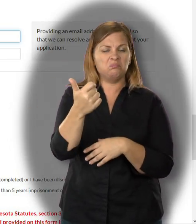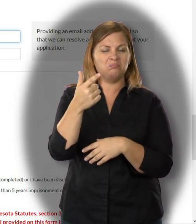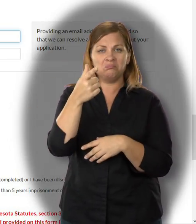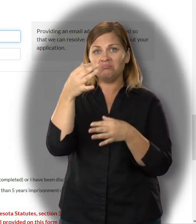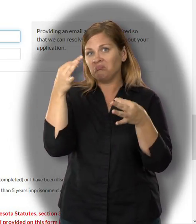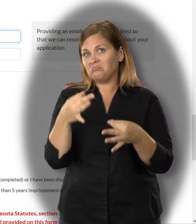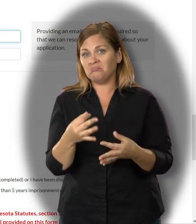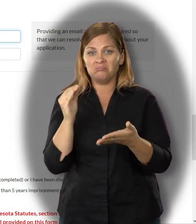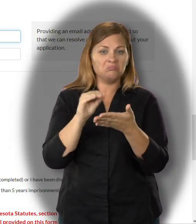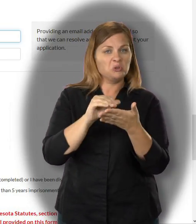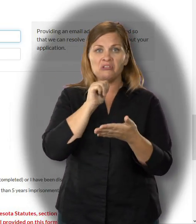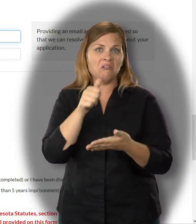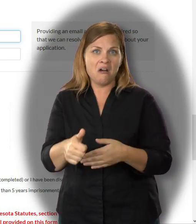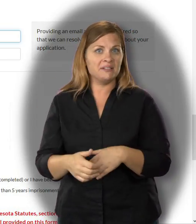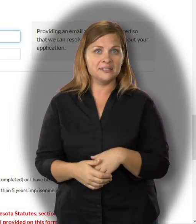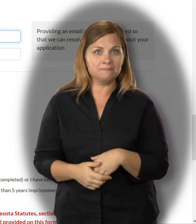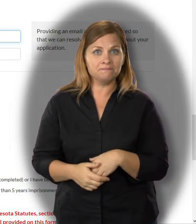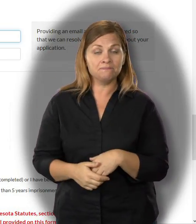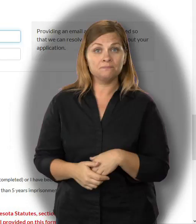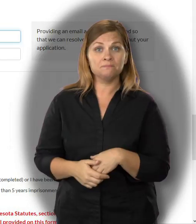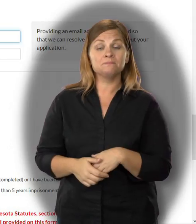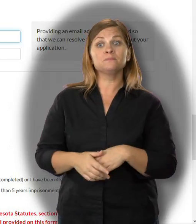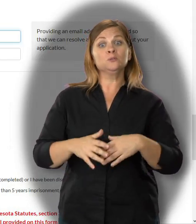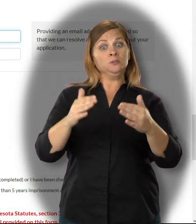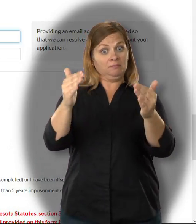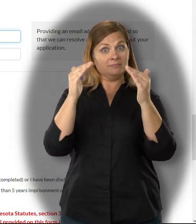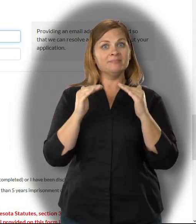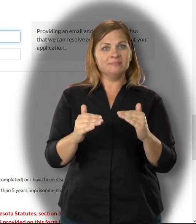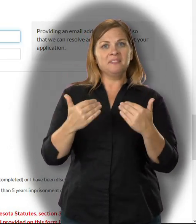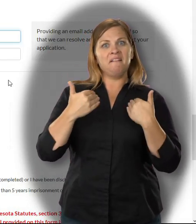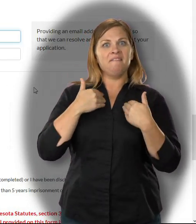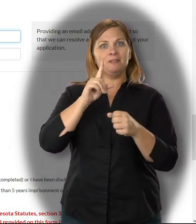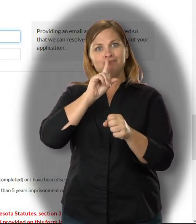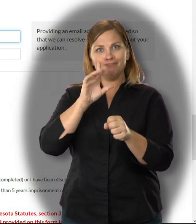You can add your phone number too, but it is not required.